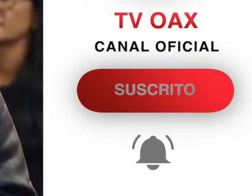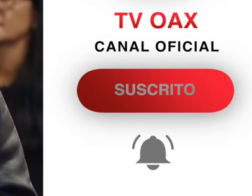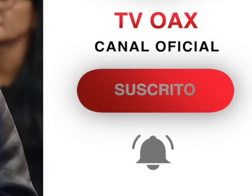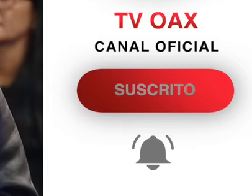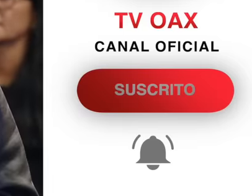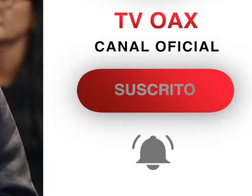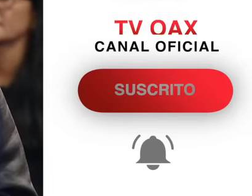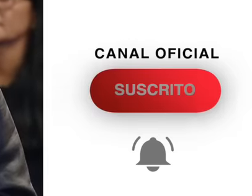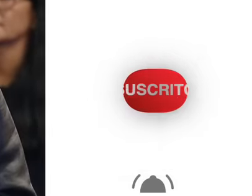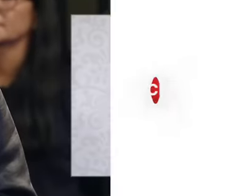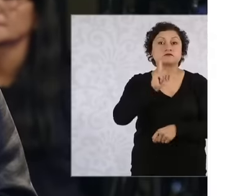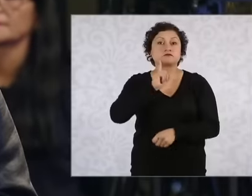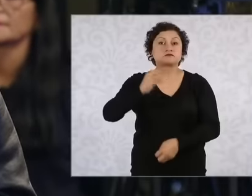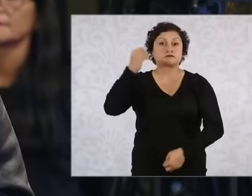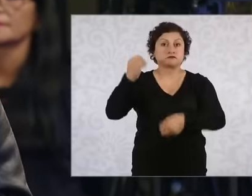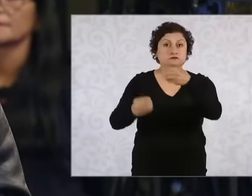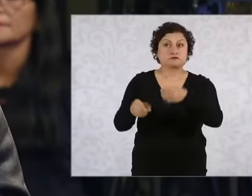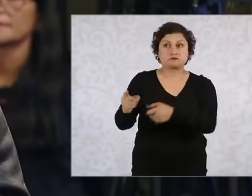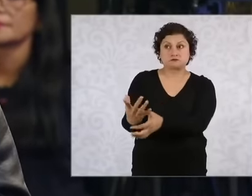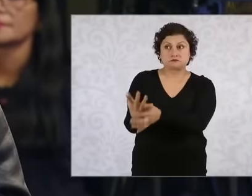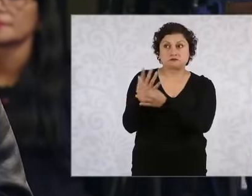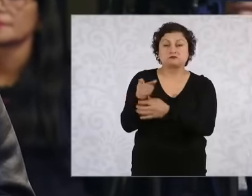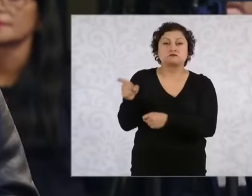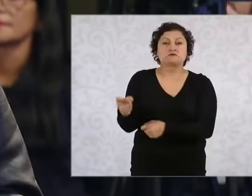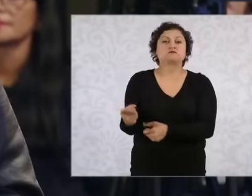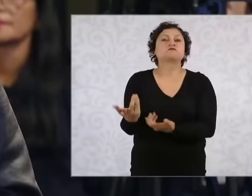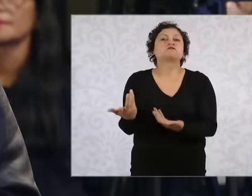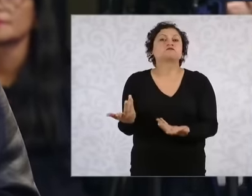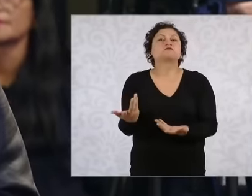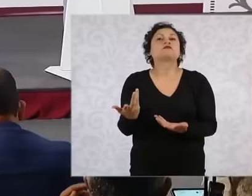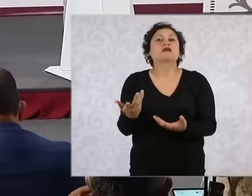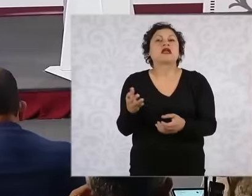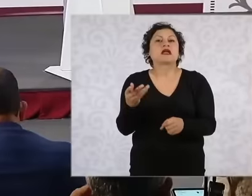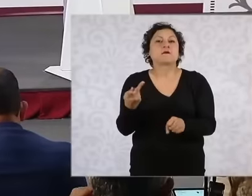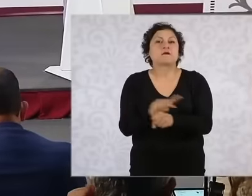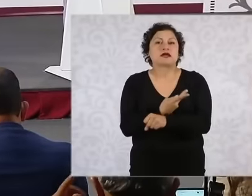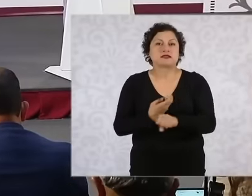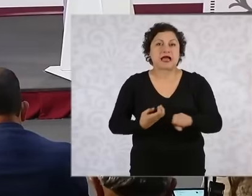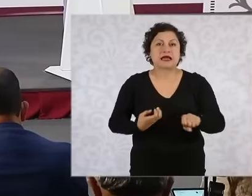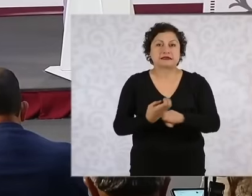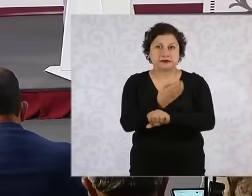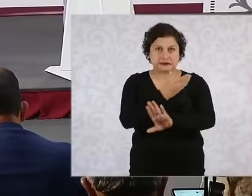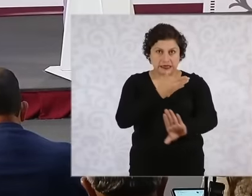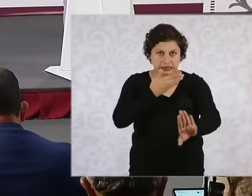a technical coup d'état. I would like to know what your position is regarding this at this time